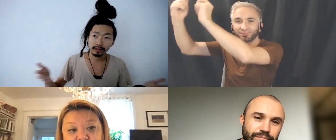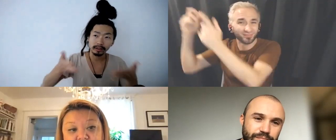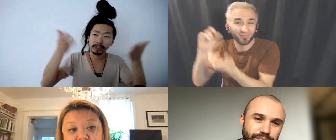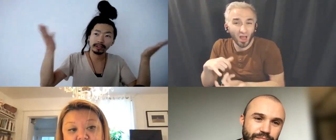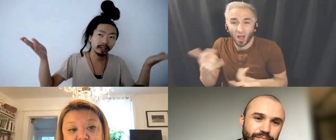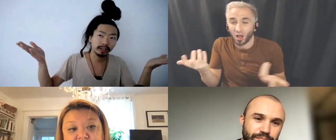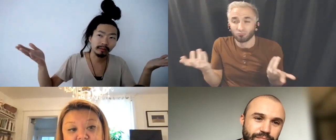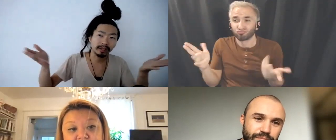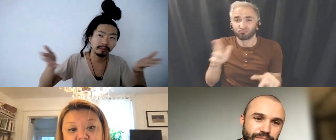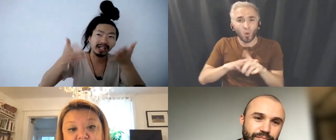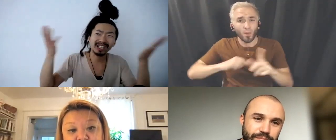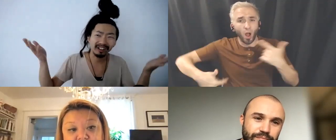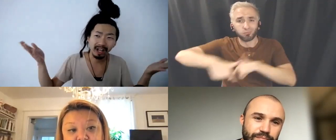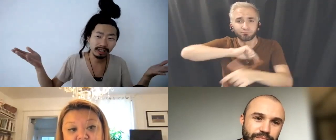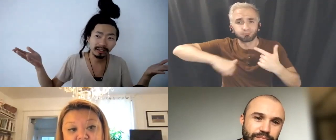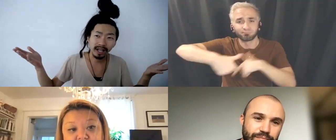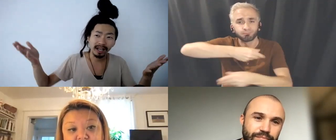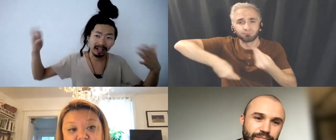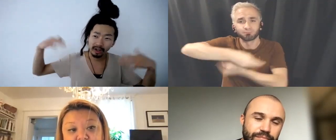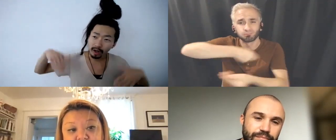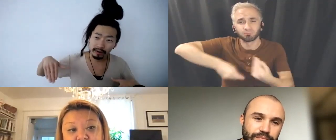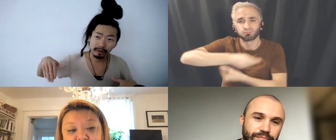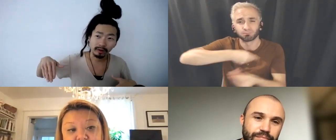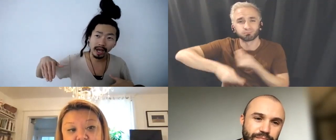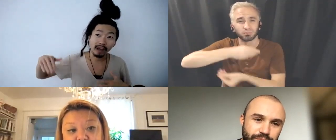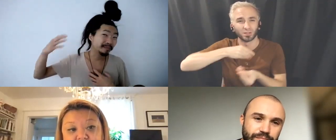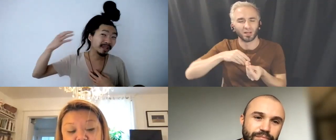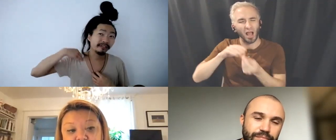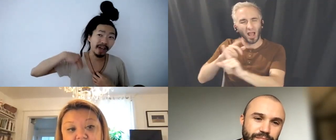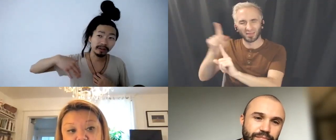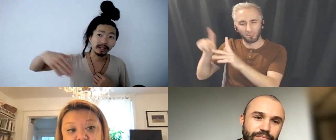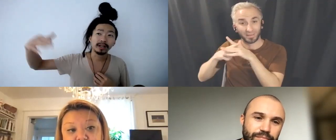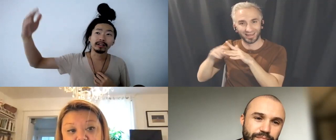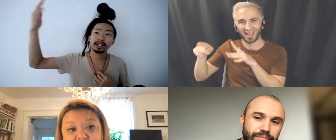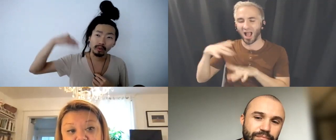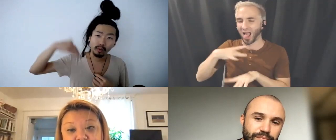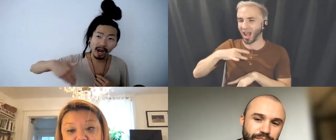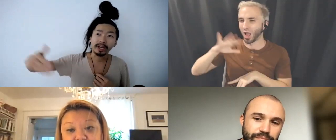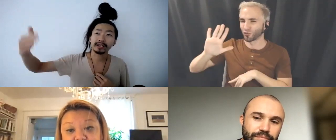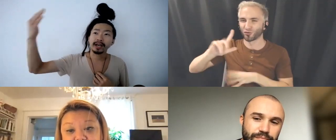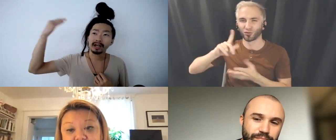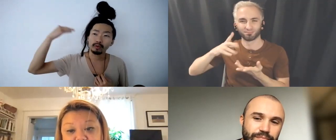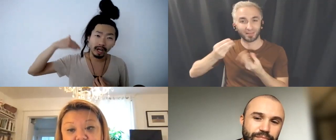Indrit did a good job in beginning of acknowledging that and the earth, I really felt the kind of rewiring, recalibration